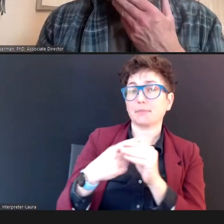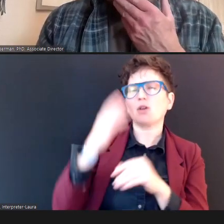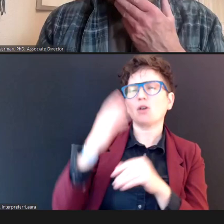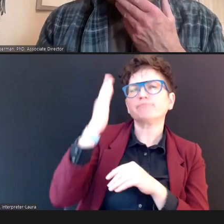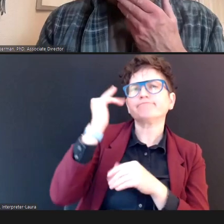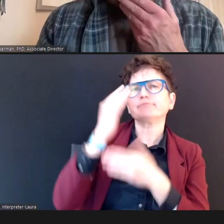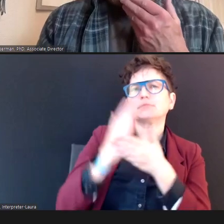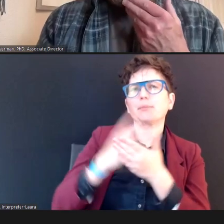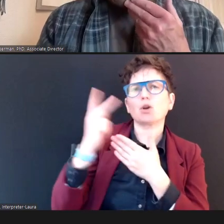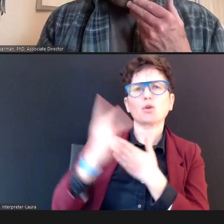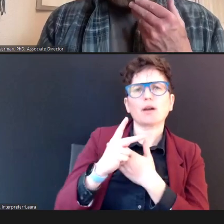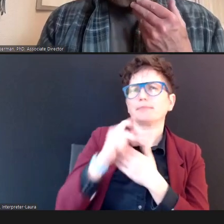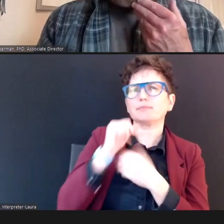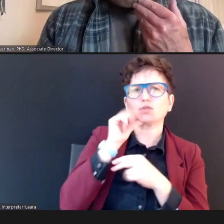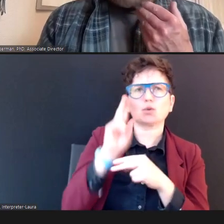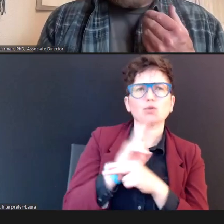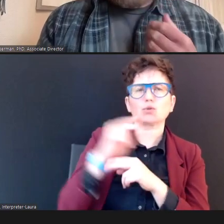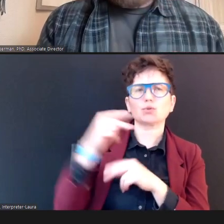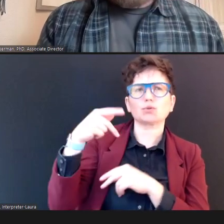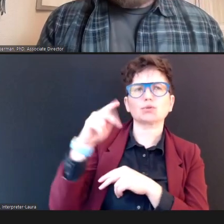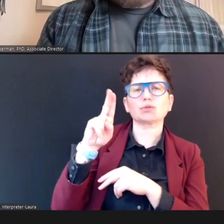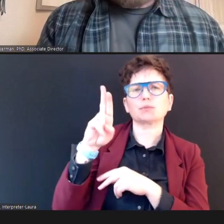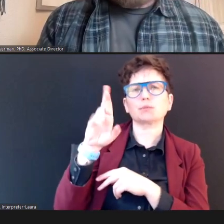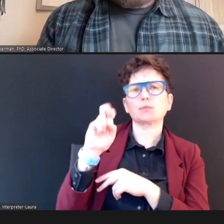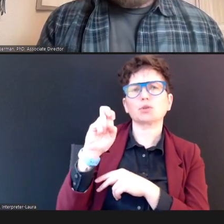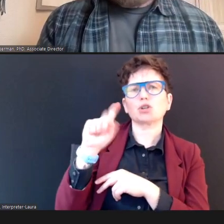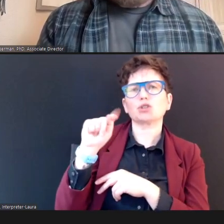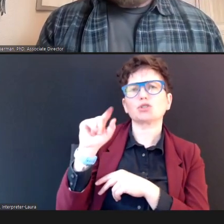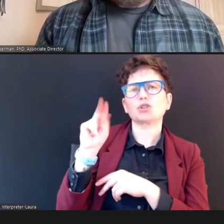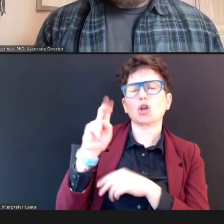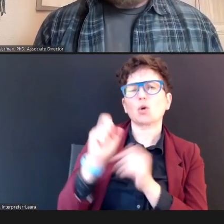PureTone audiometry, with the three to 5 population. And switching to OAEs.